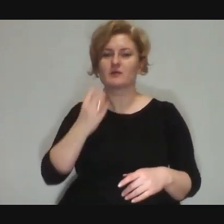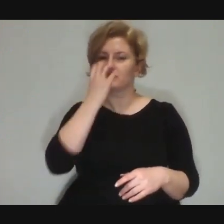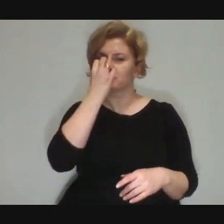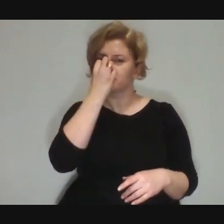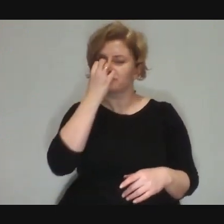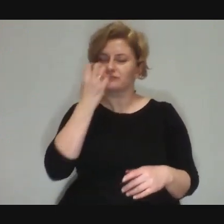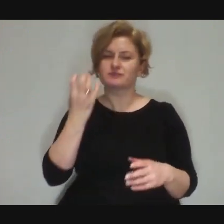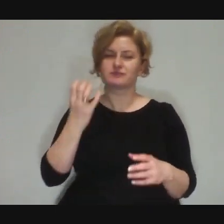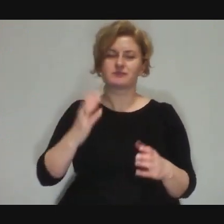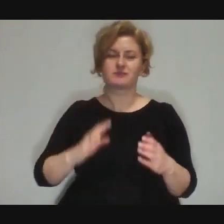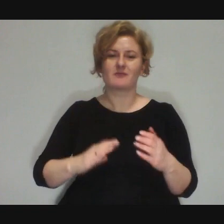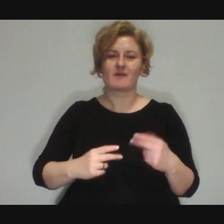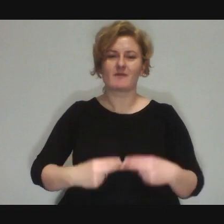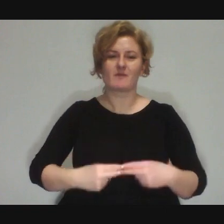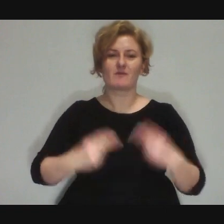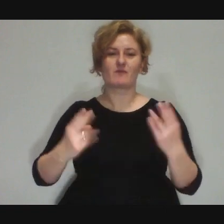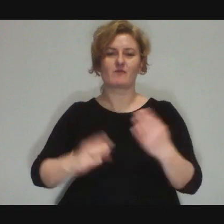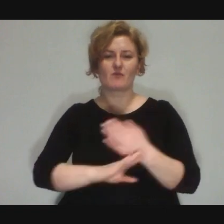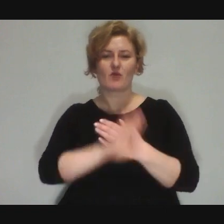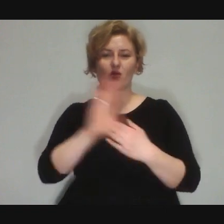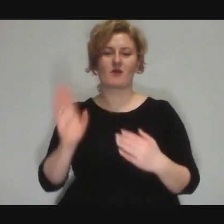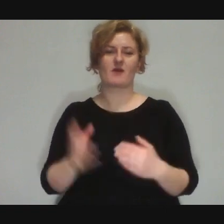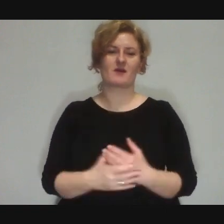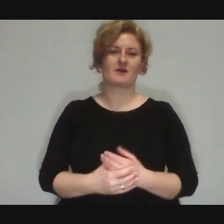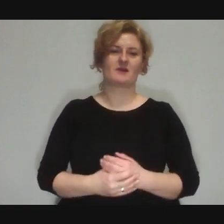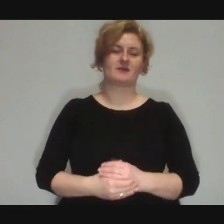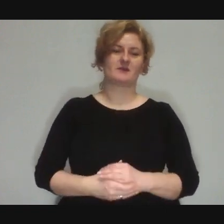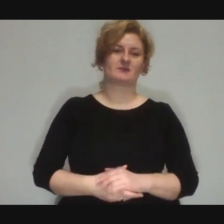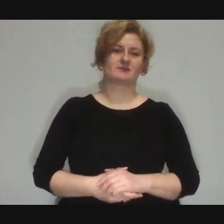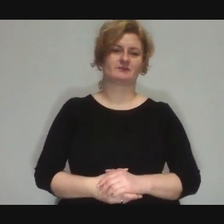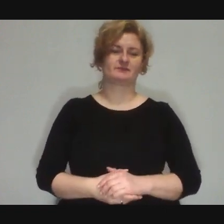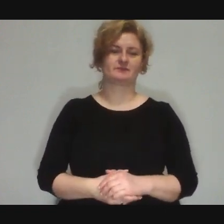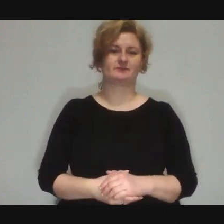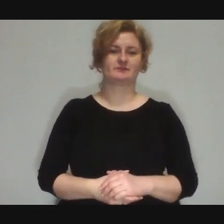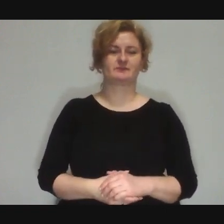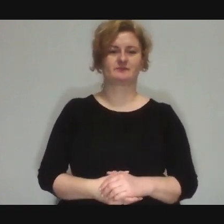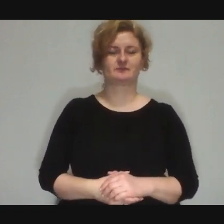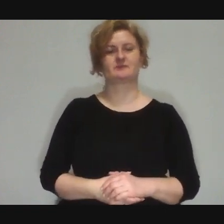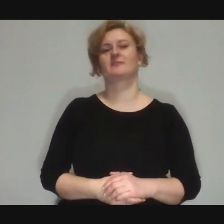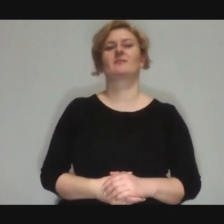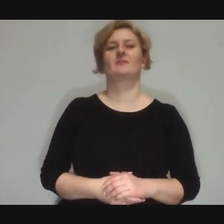and then ten years later, it's some famous circus artist... It could be so...